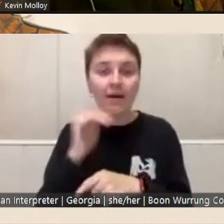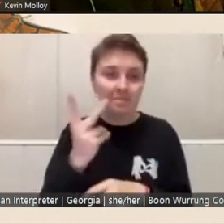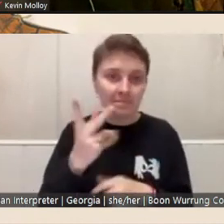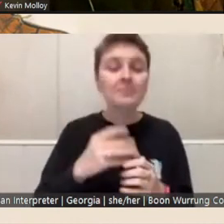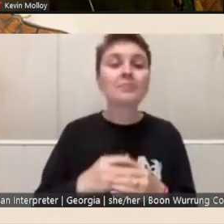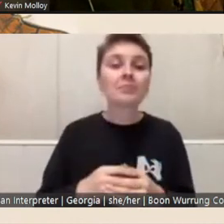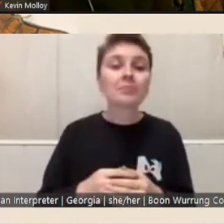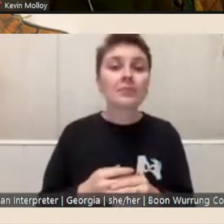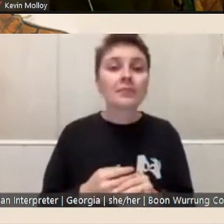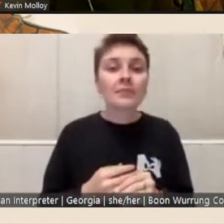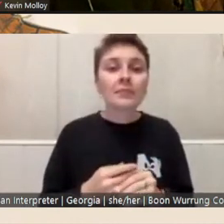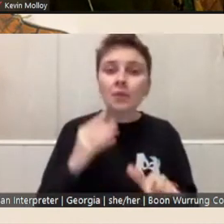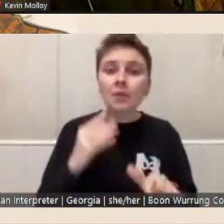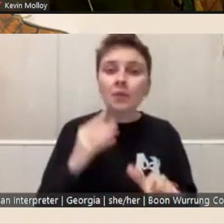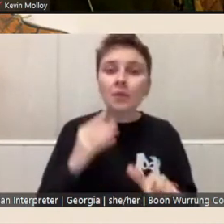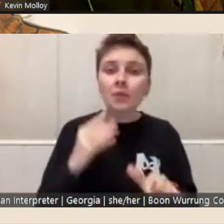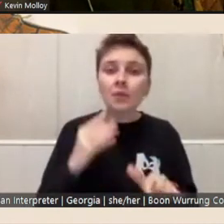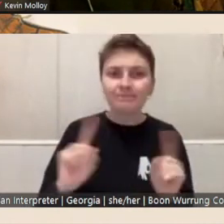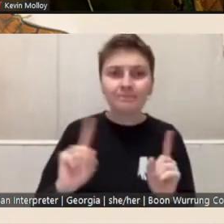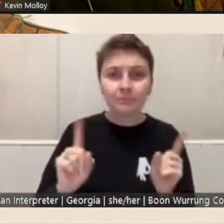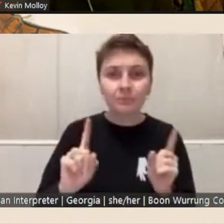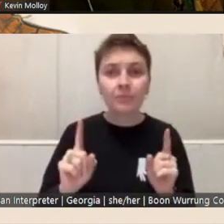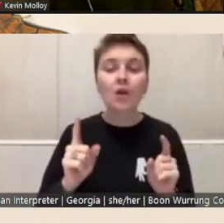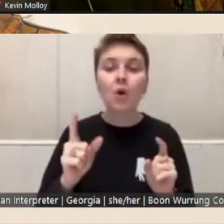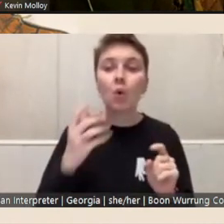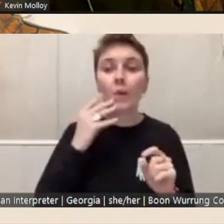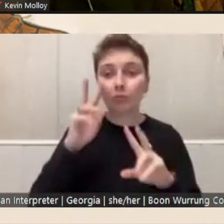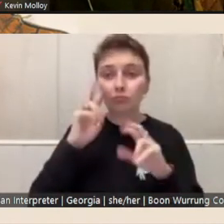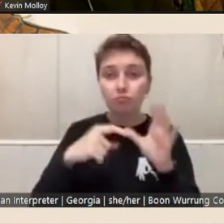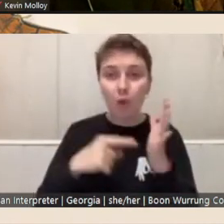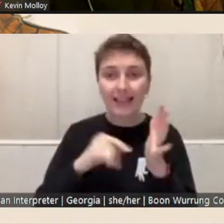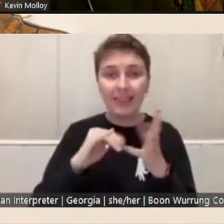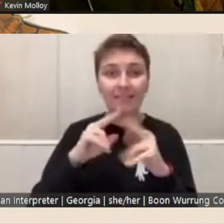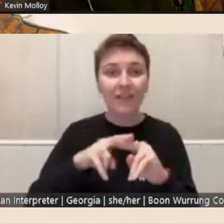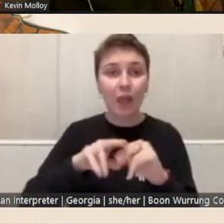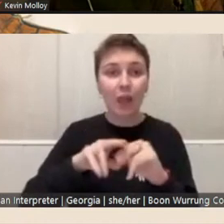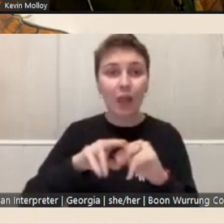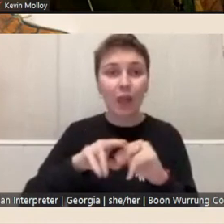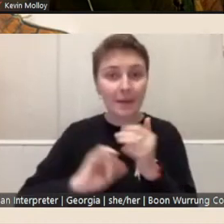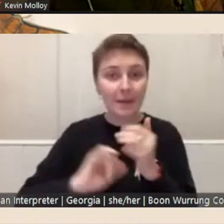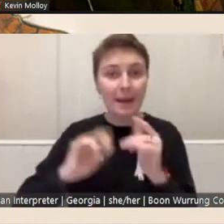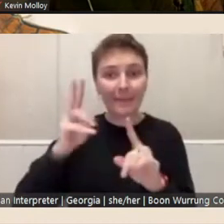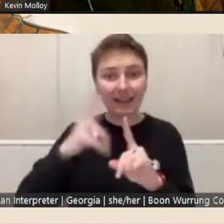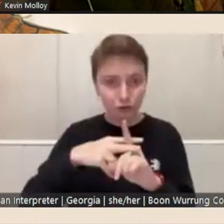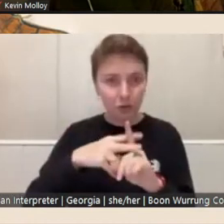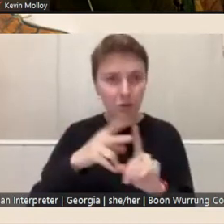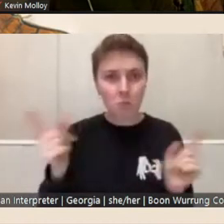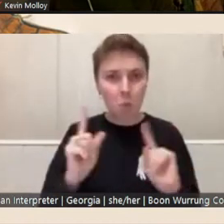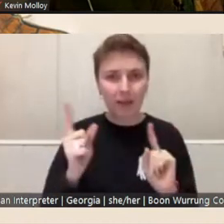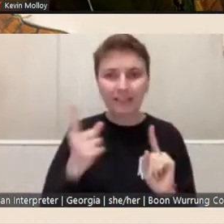what, what, when, when looking at fellowship applications what kinds of things are we looking